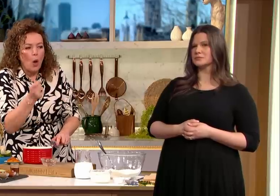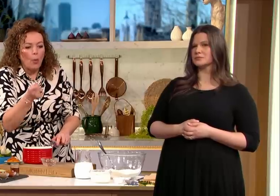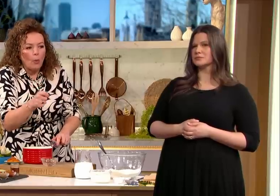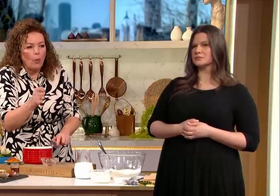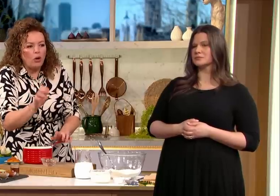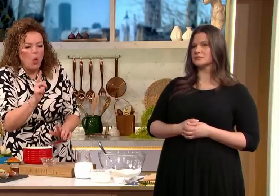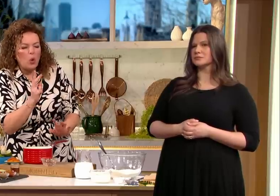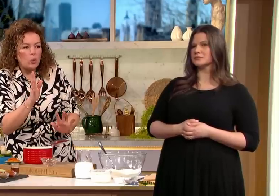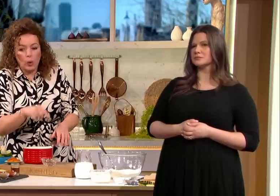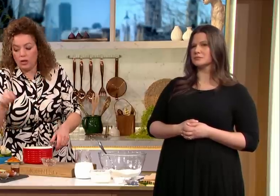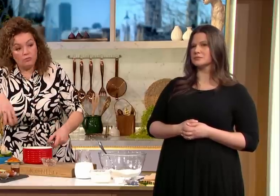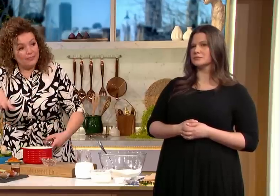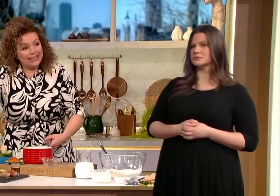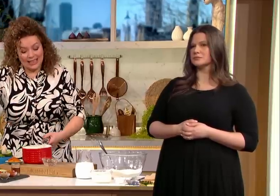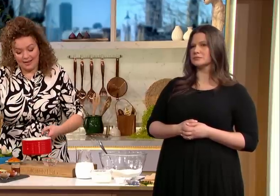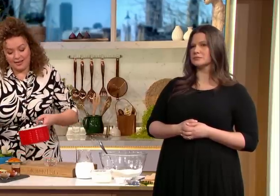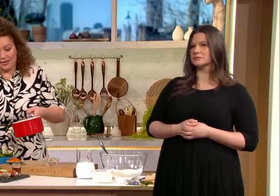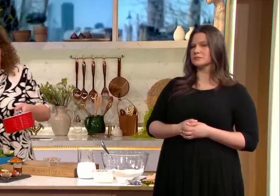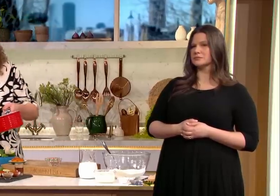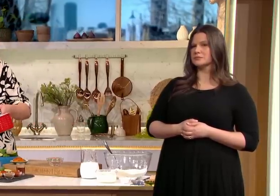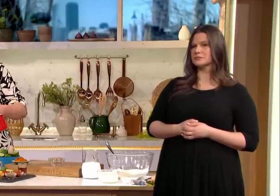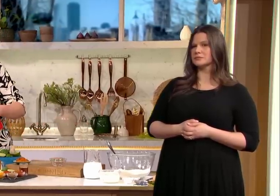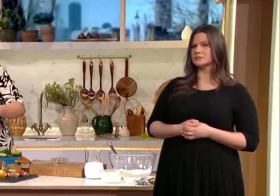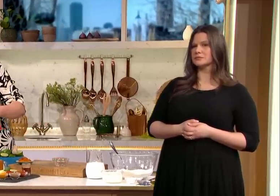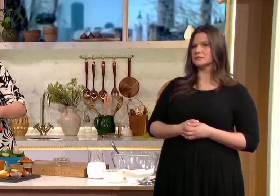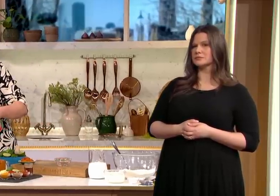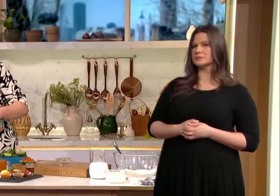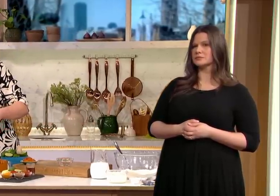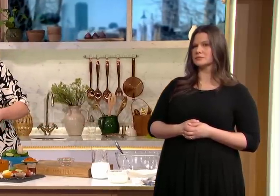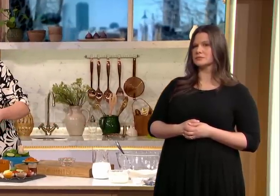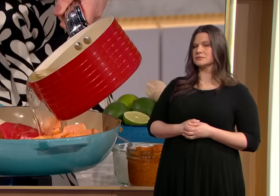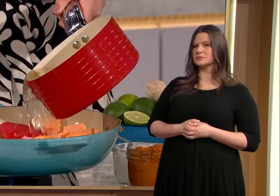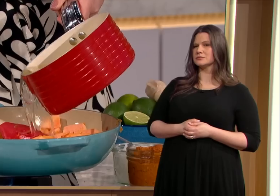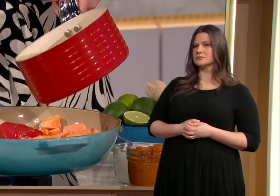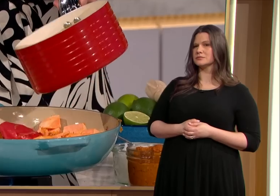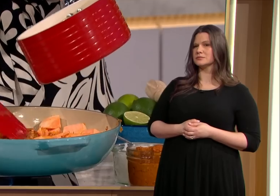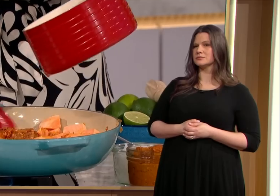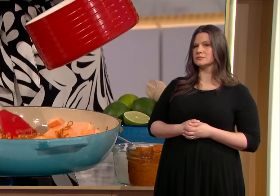don't put too much in you only need a couple of teaspoons in with the water pour it in nice and gently